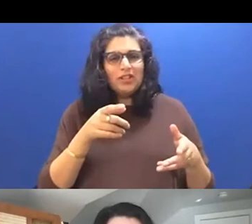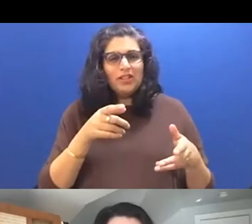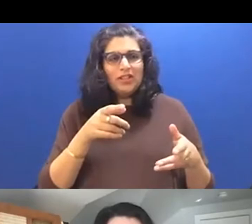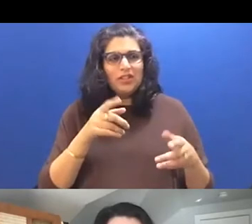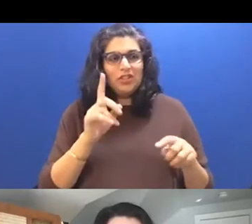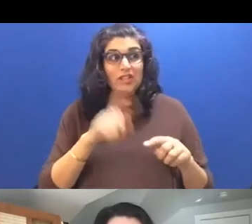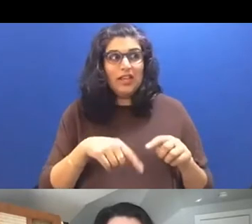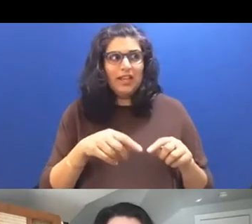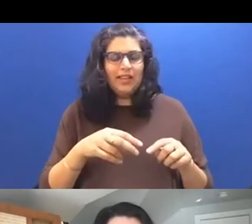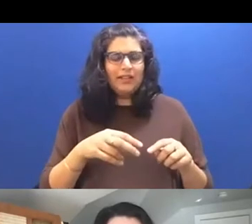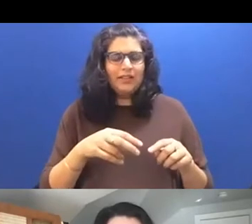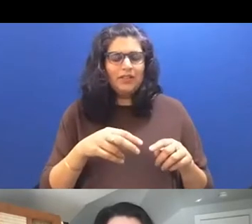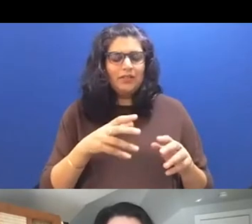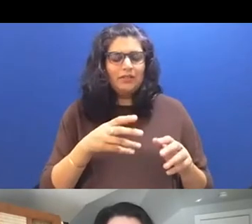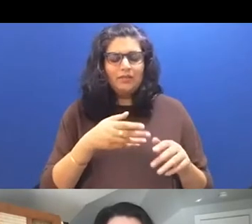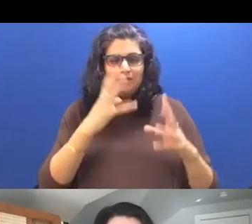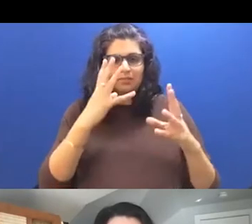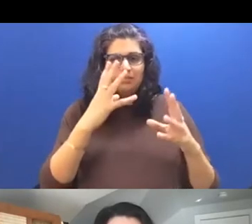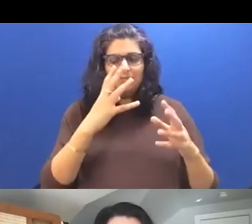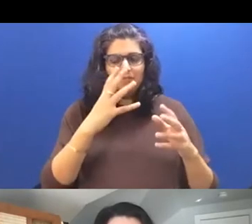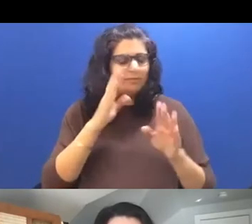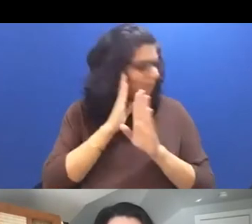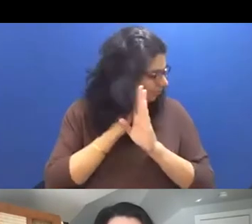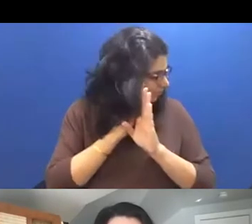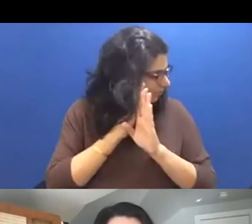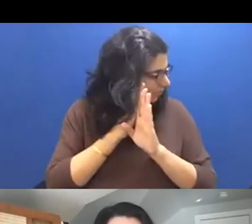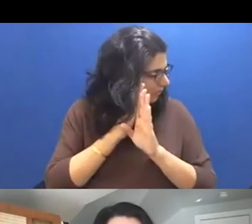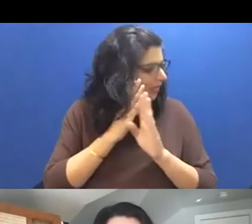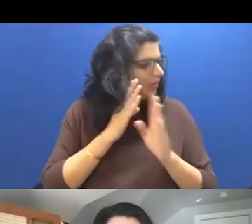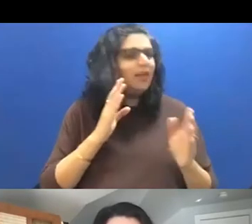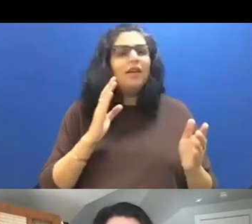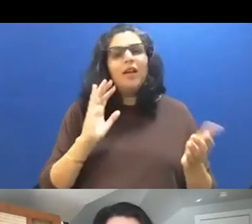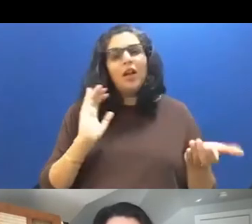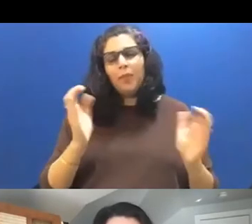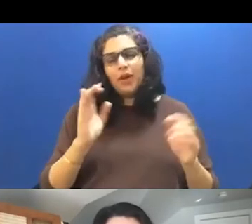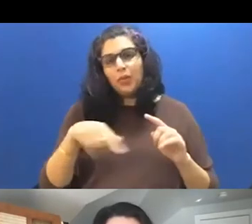in the same way. When maybe we'll it was working at a coffee shop or a bar, you know, there